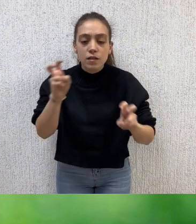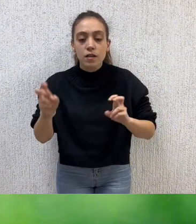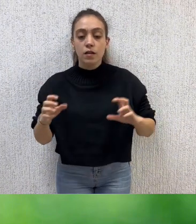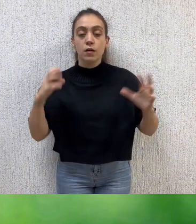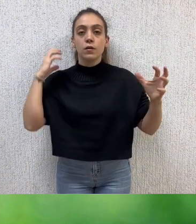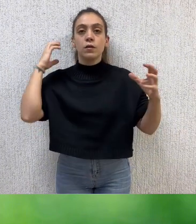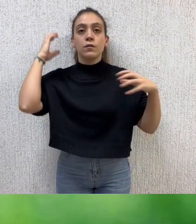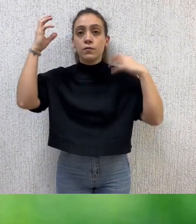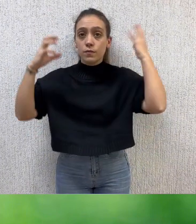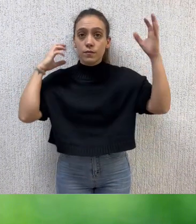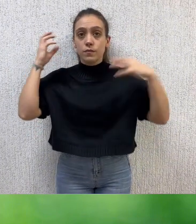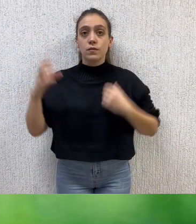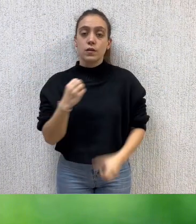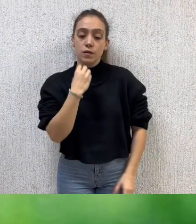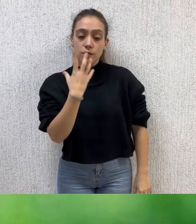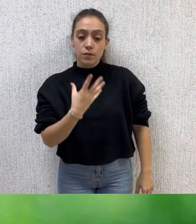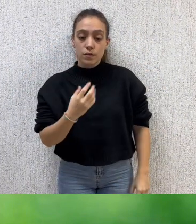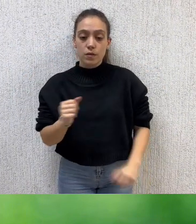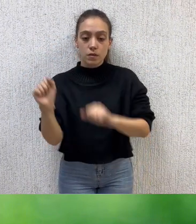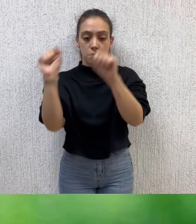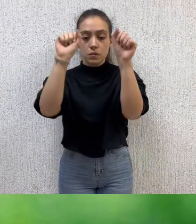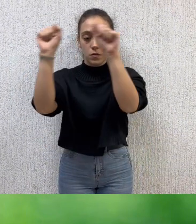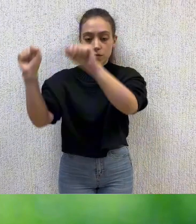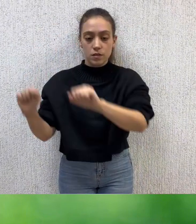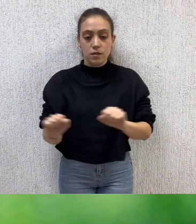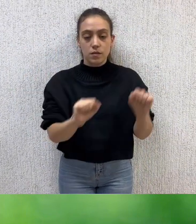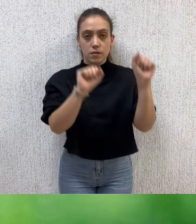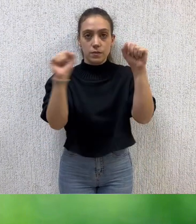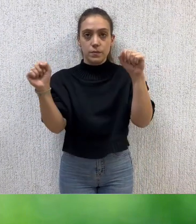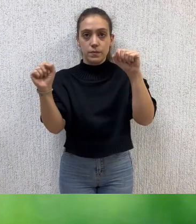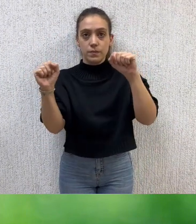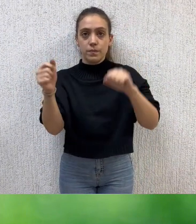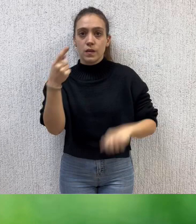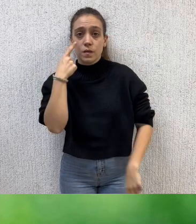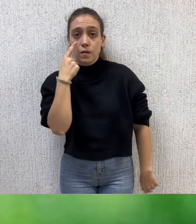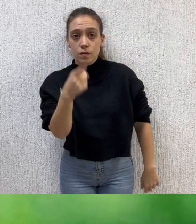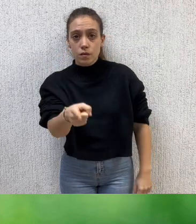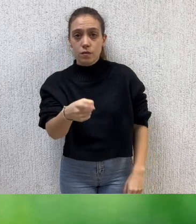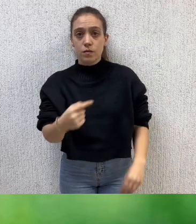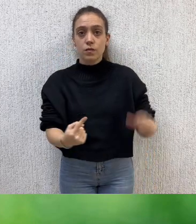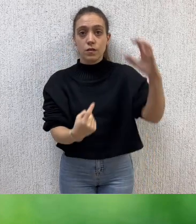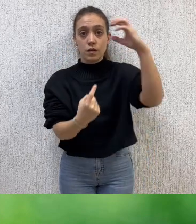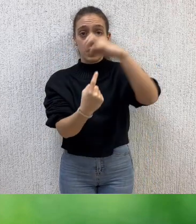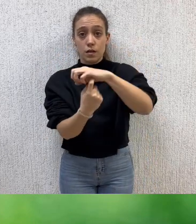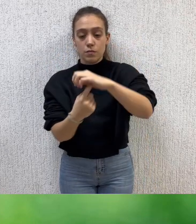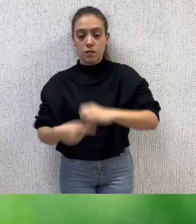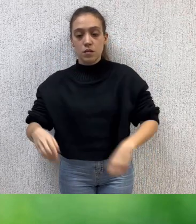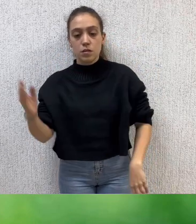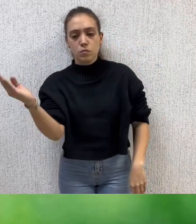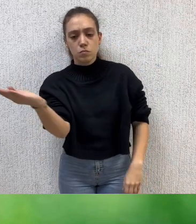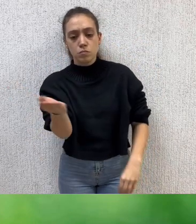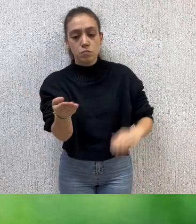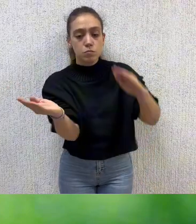Through these legal measures, we seek to ensure the preservation of the flora and fauna that inhabit these environments,